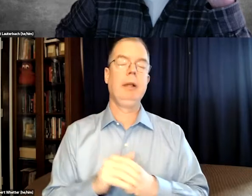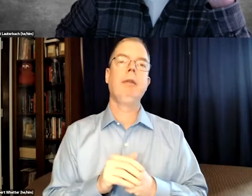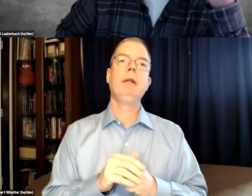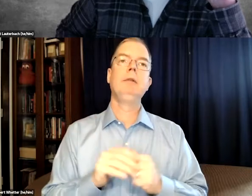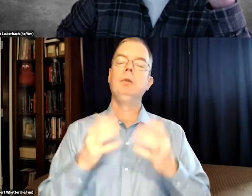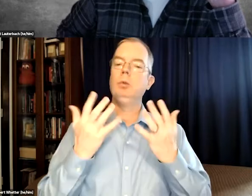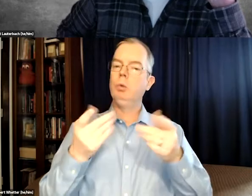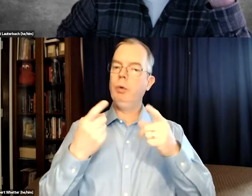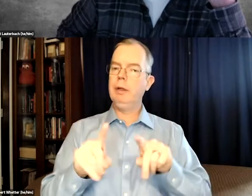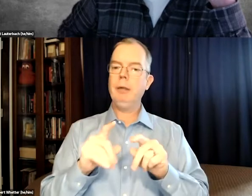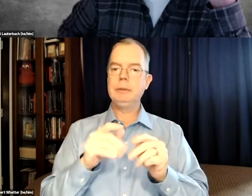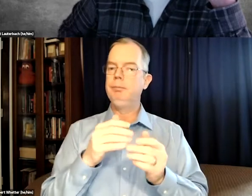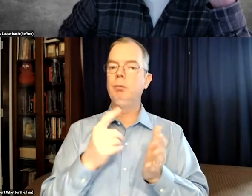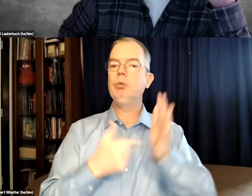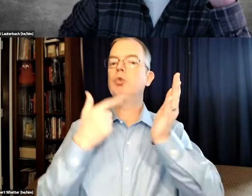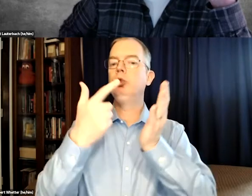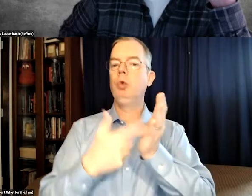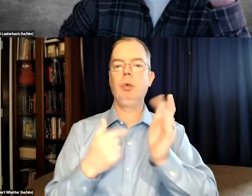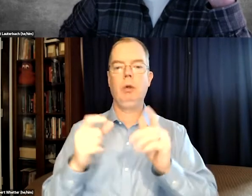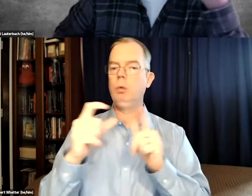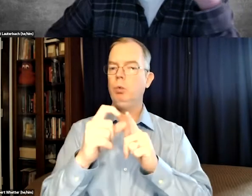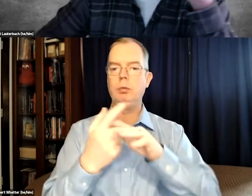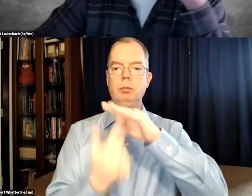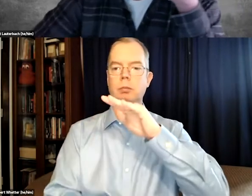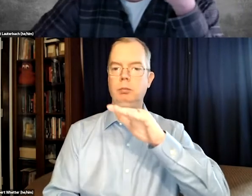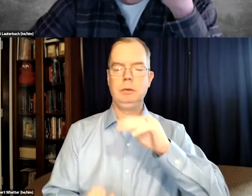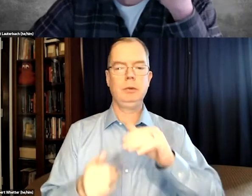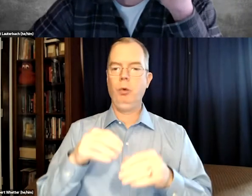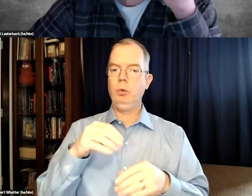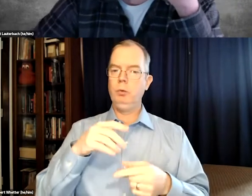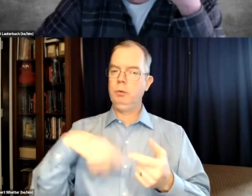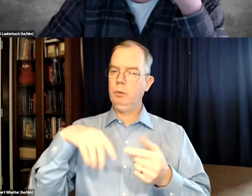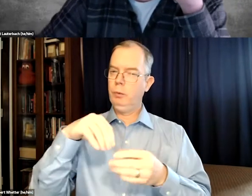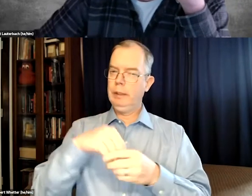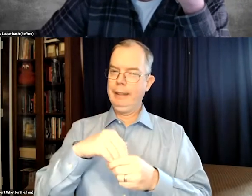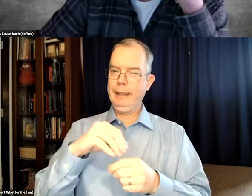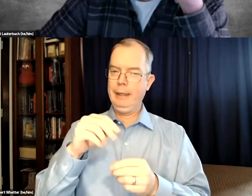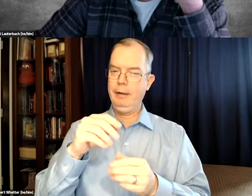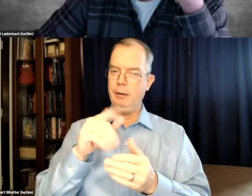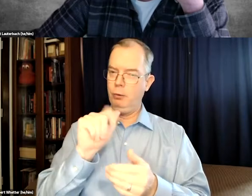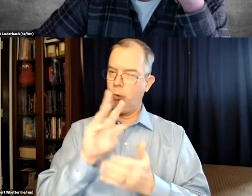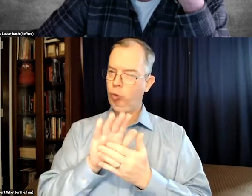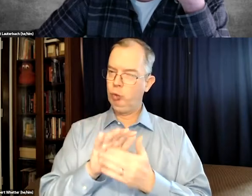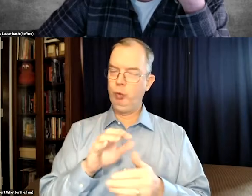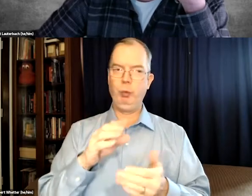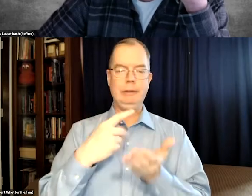And I guess it may have been a budget issue back then. So what happened was once in a while words would be completely missing.